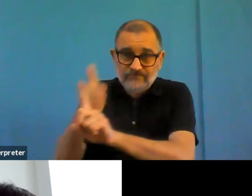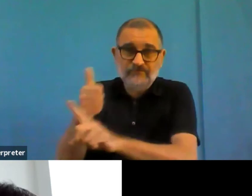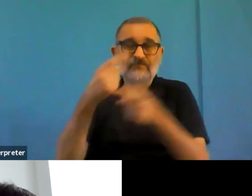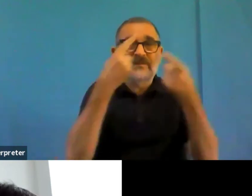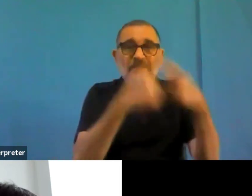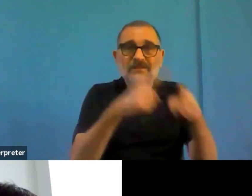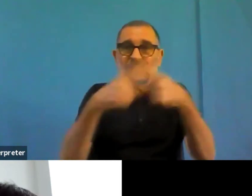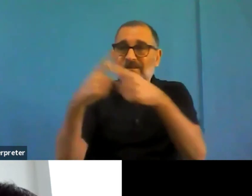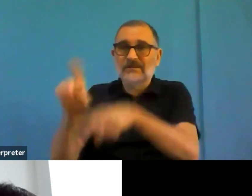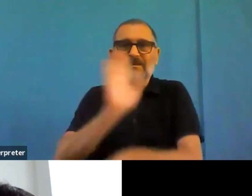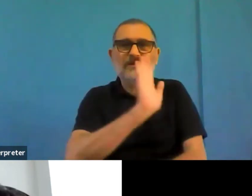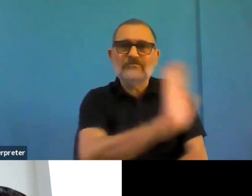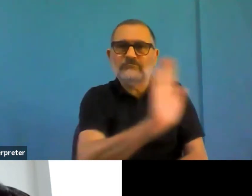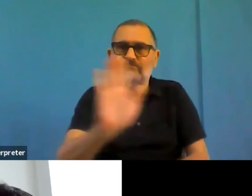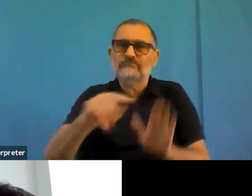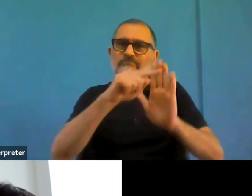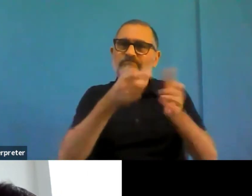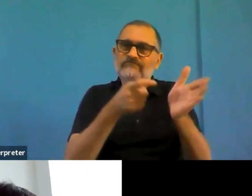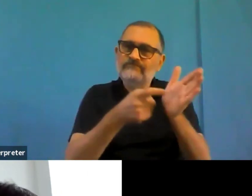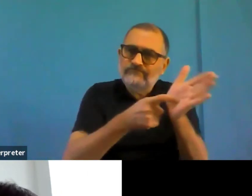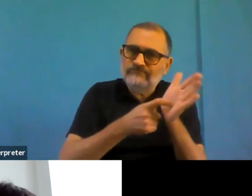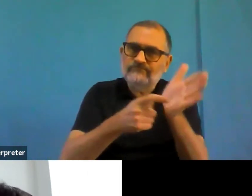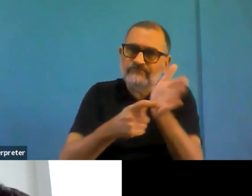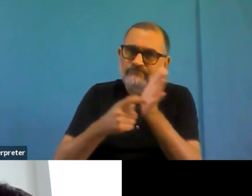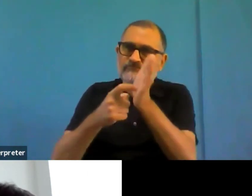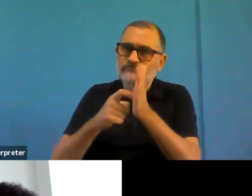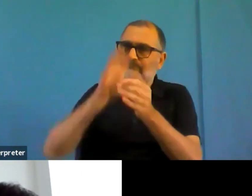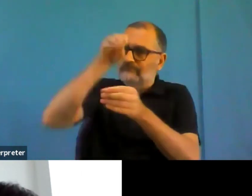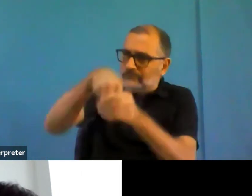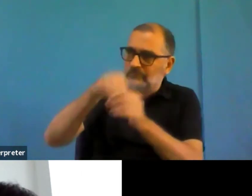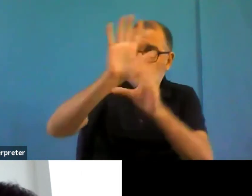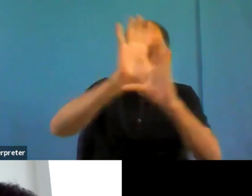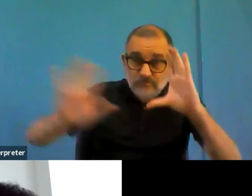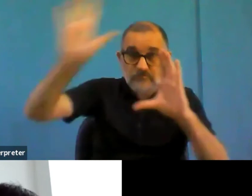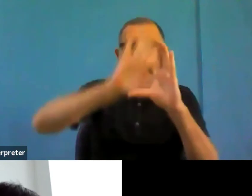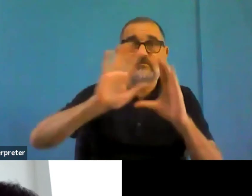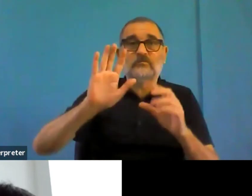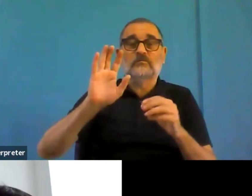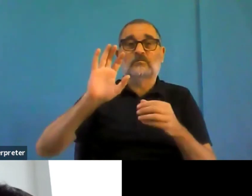implementation of web accessibility directive would be also nice.